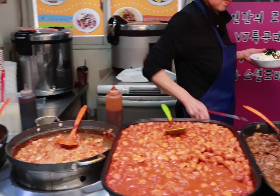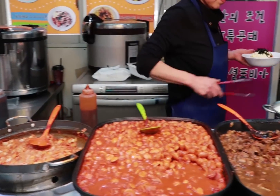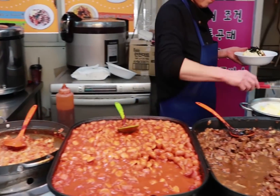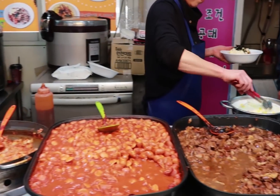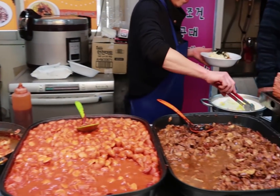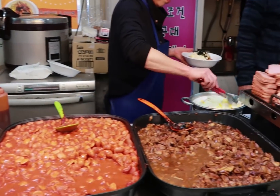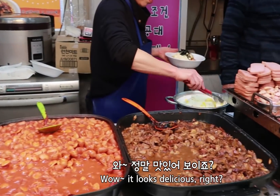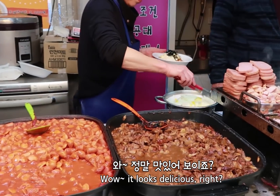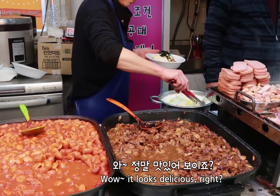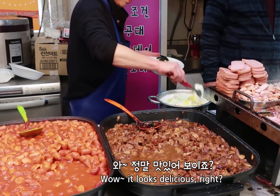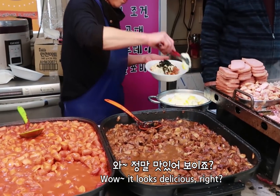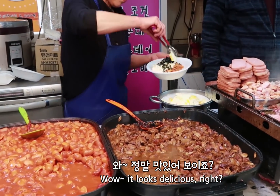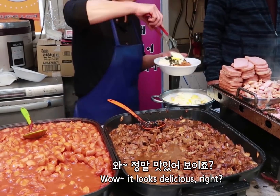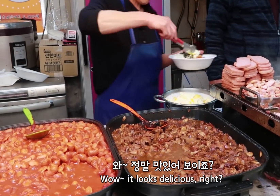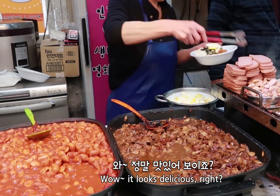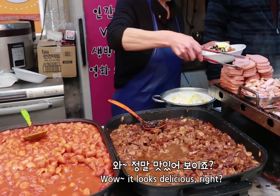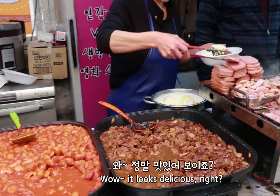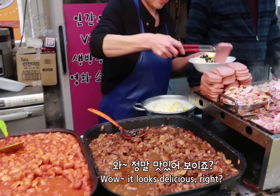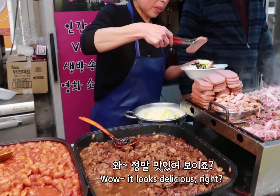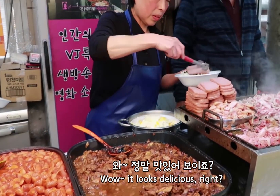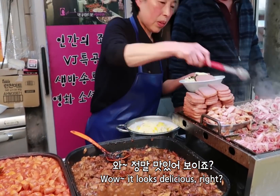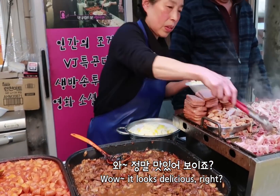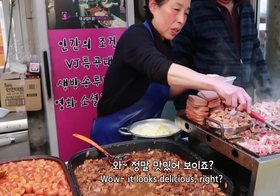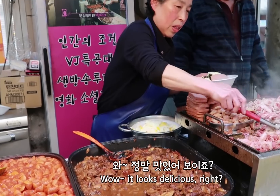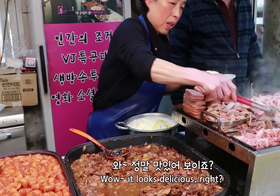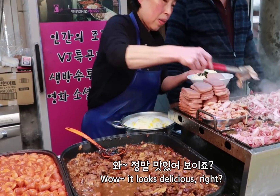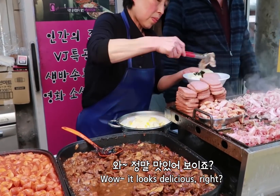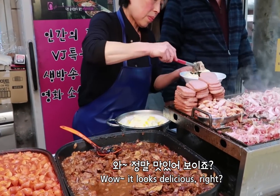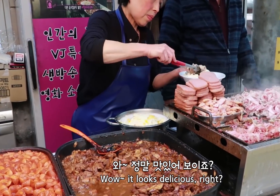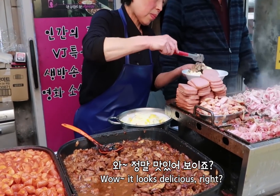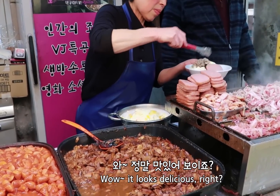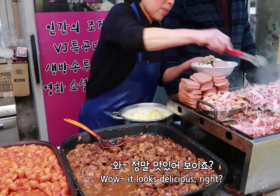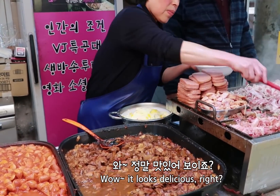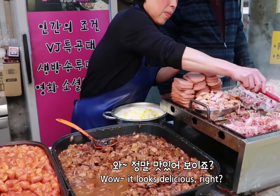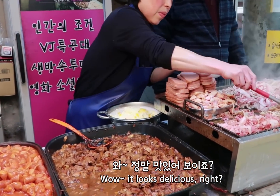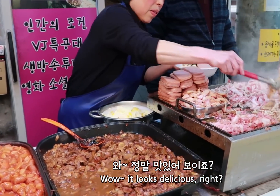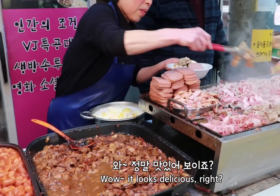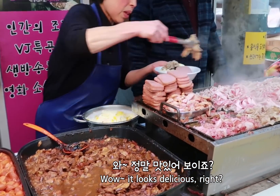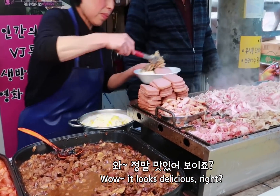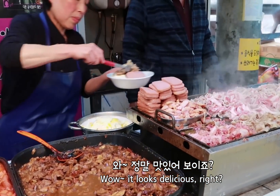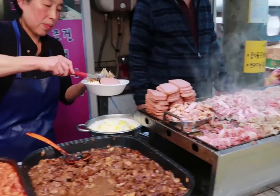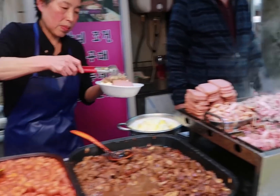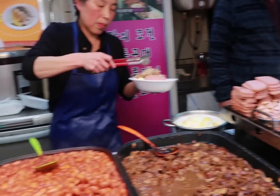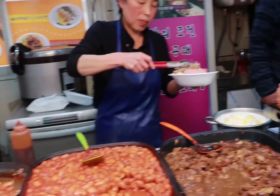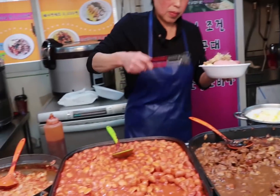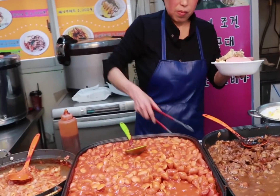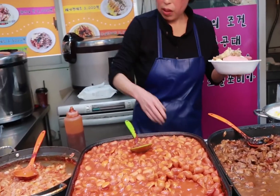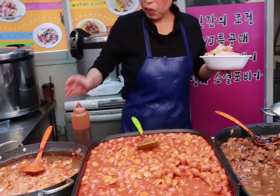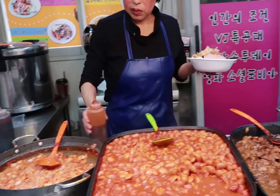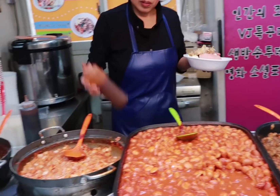Wow, it looks delicious, right?